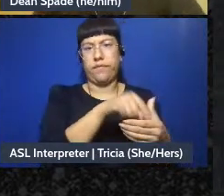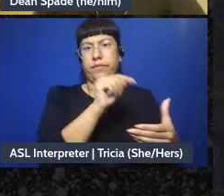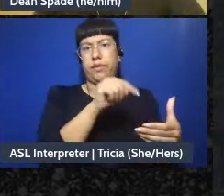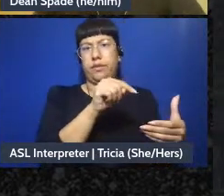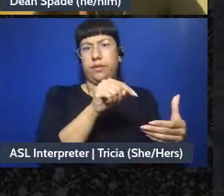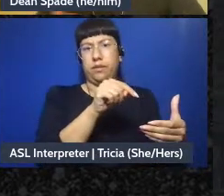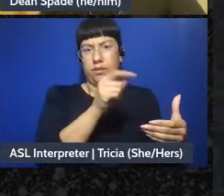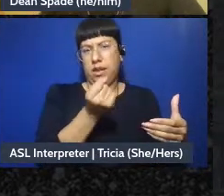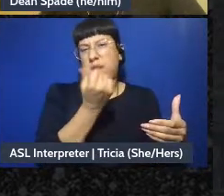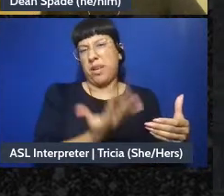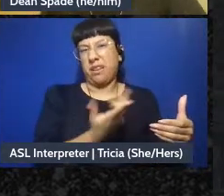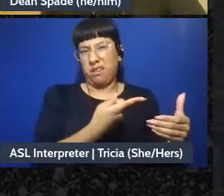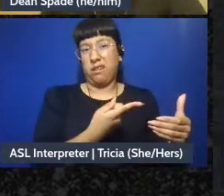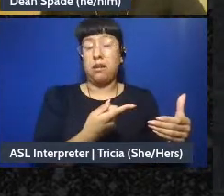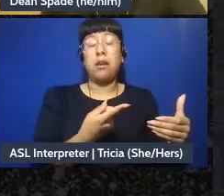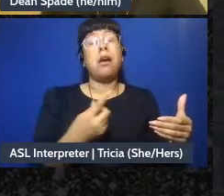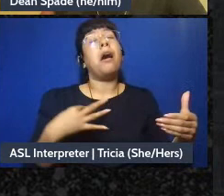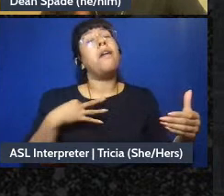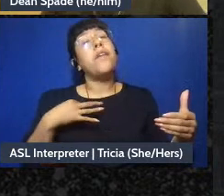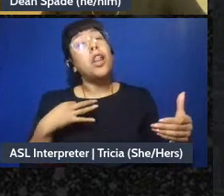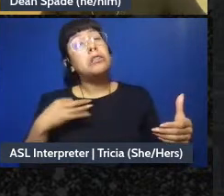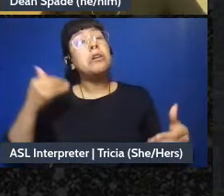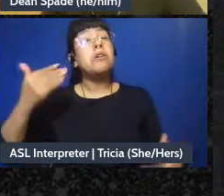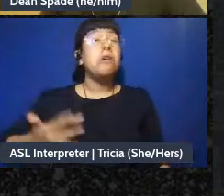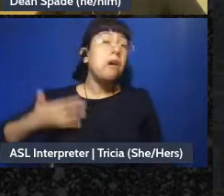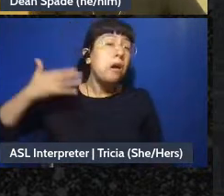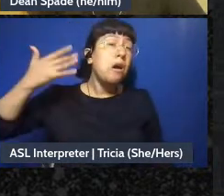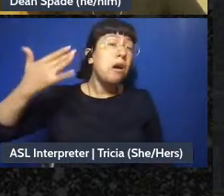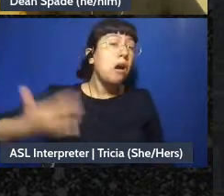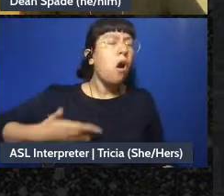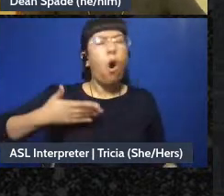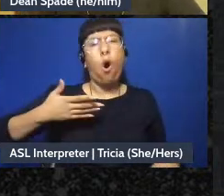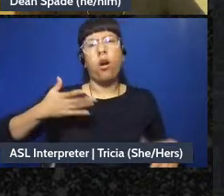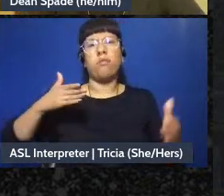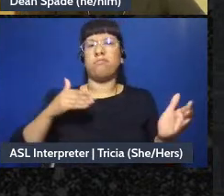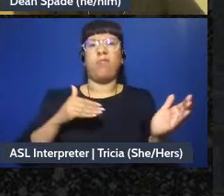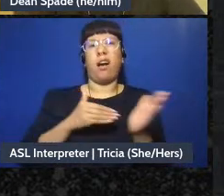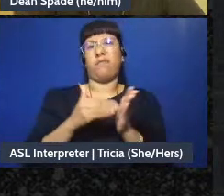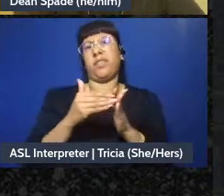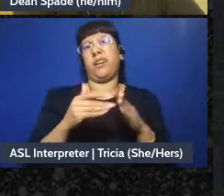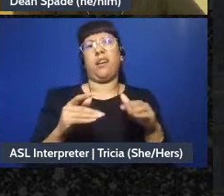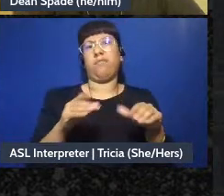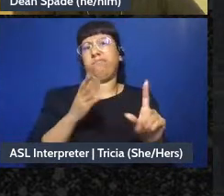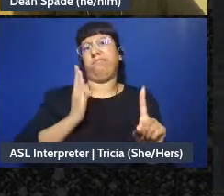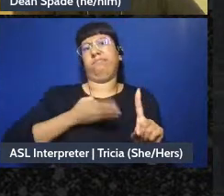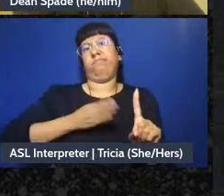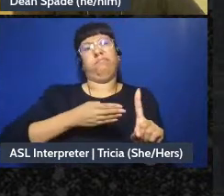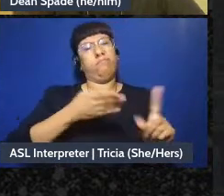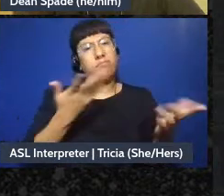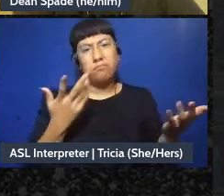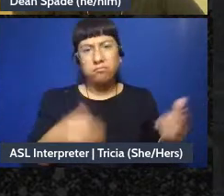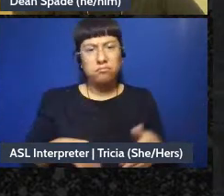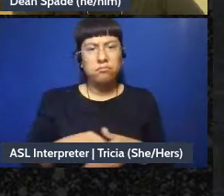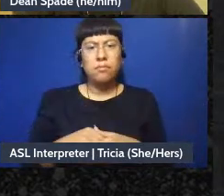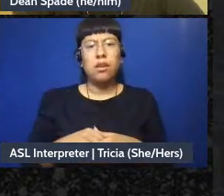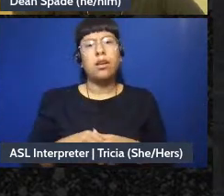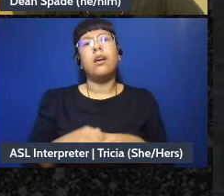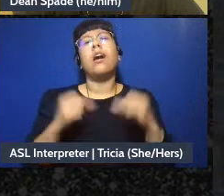you know, volunteering once in a while or they're all up there all the time, like, what's-what would you say is like the total number of the community of people